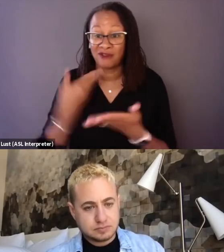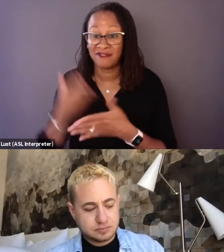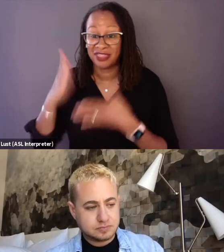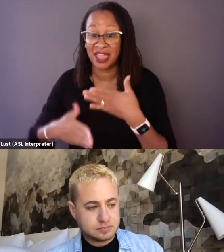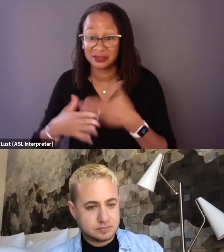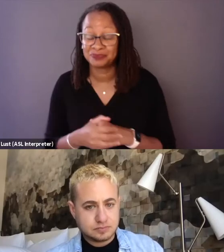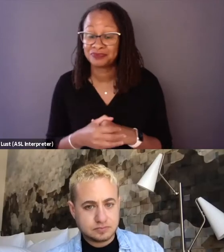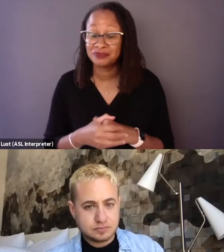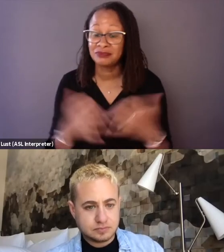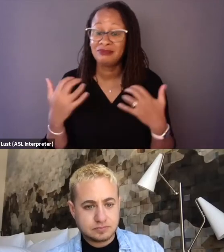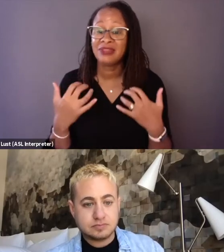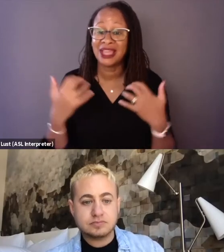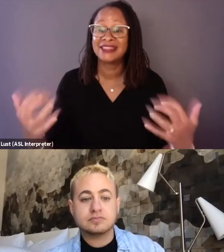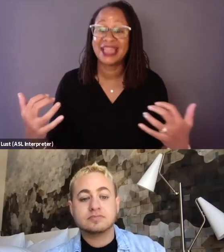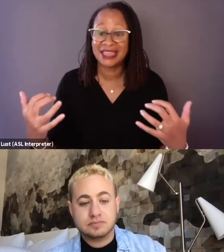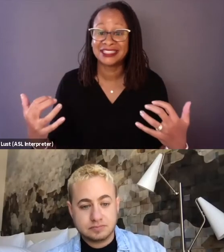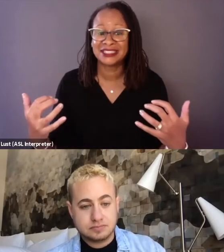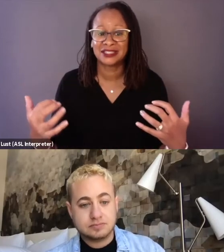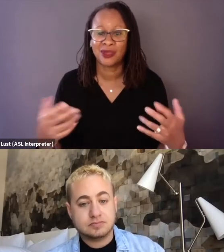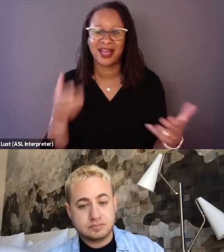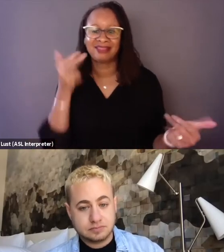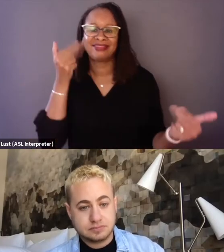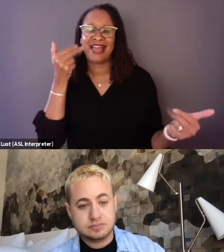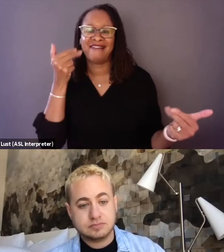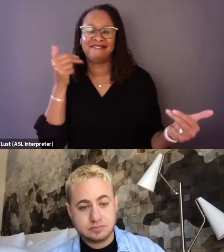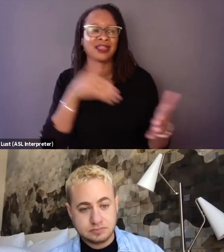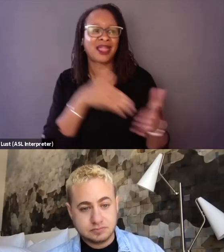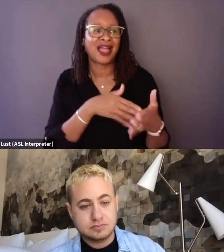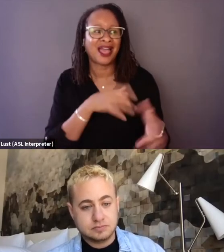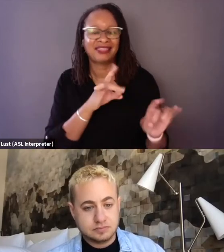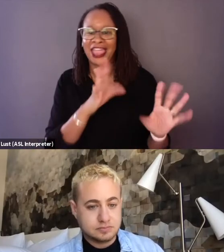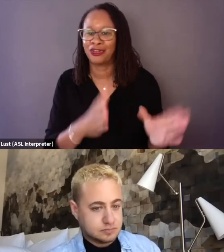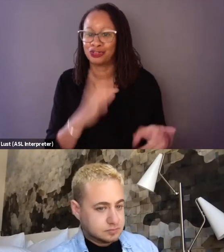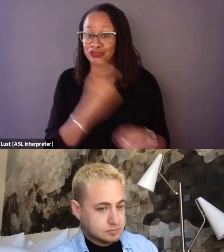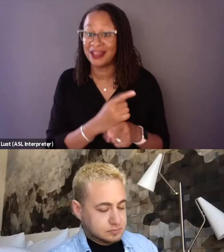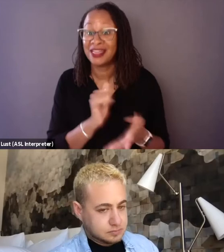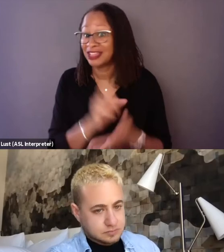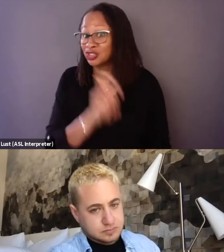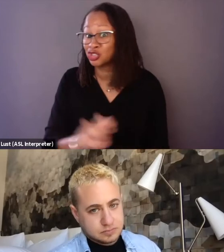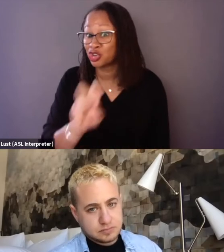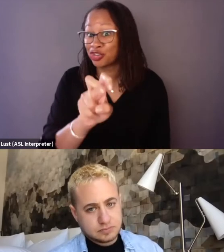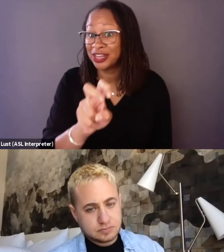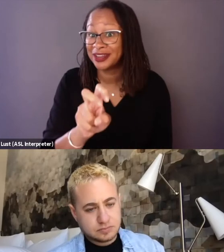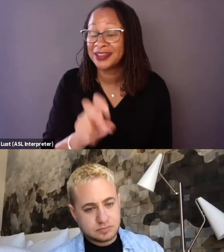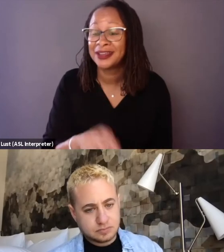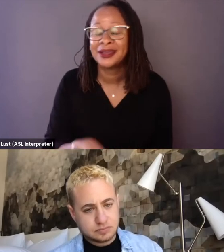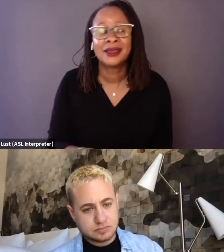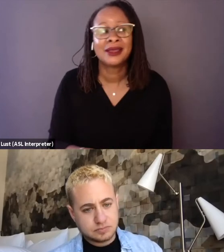the audiences are laughing at the haters. And that was a journey for us, right? And I think also we are very thoughtful